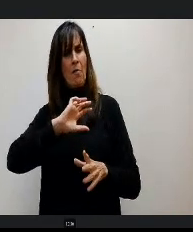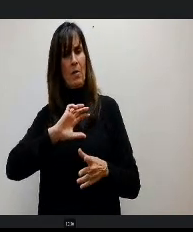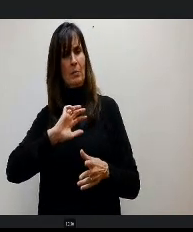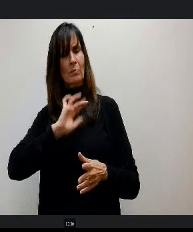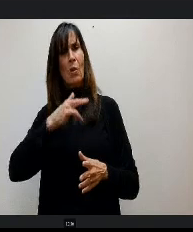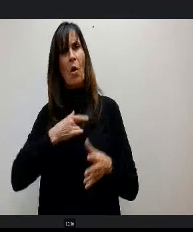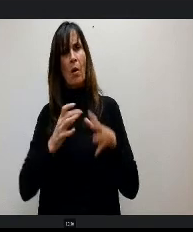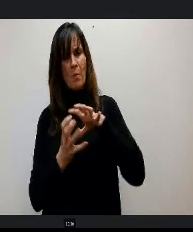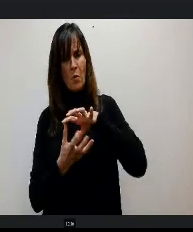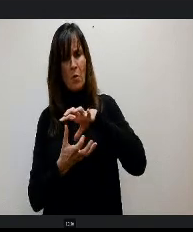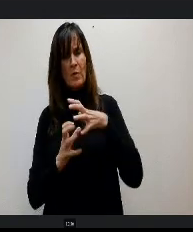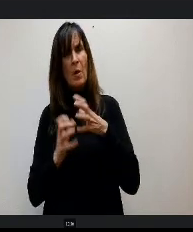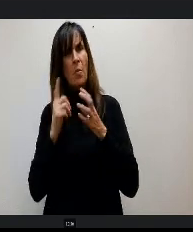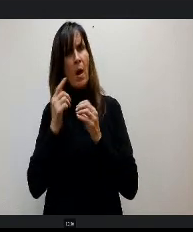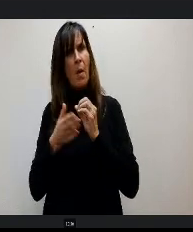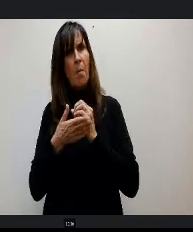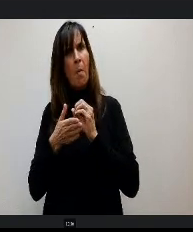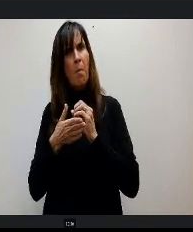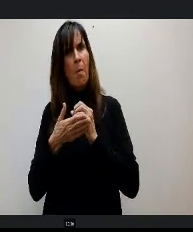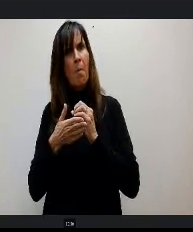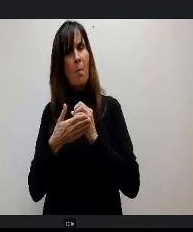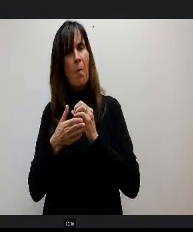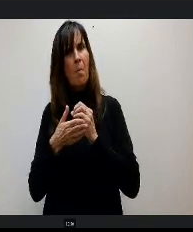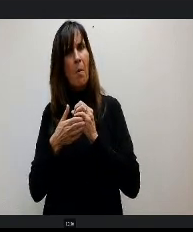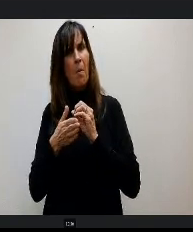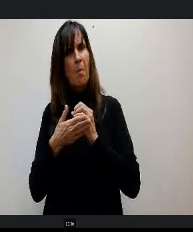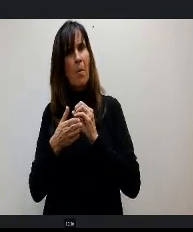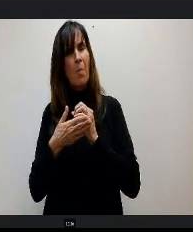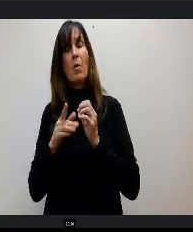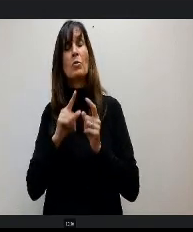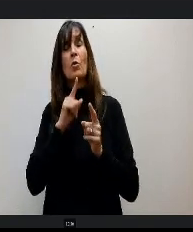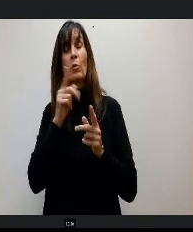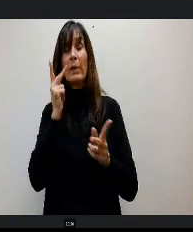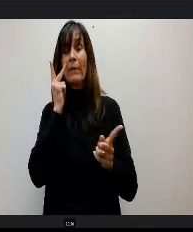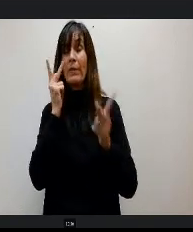it makes a sound to that machine. And it was like, visually